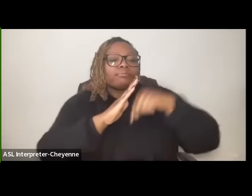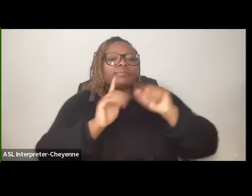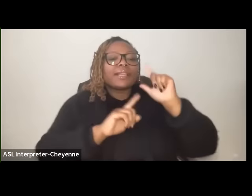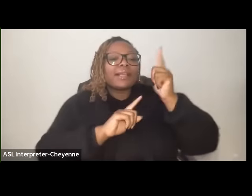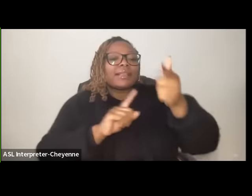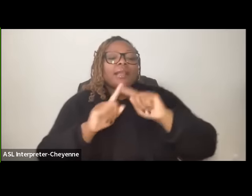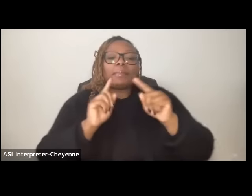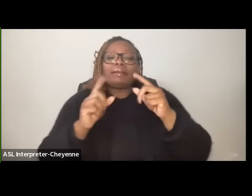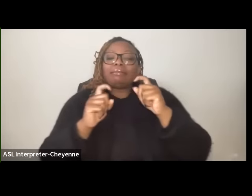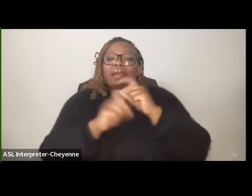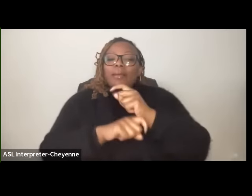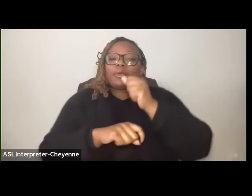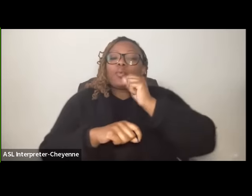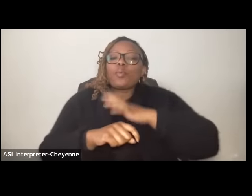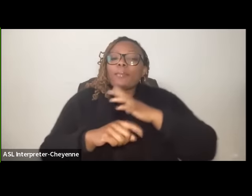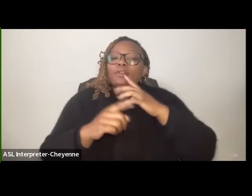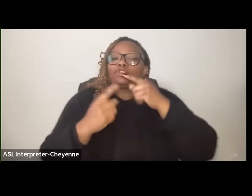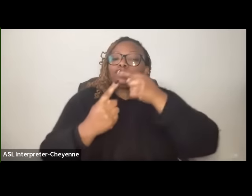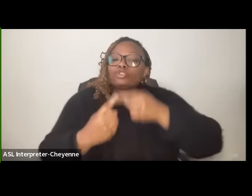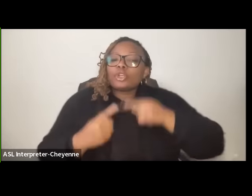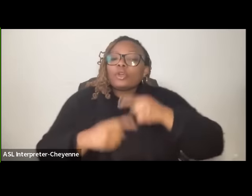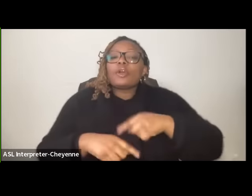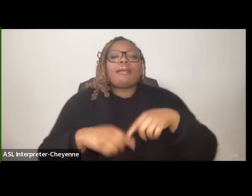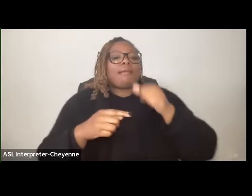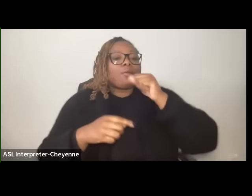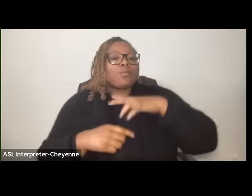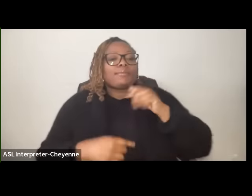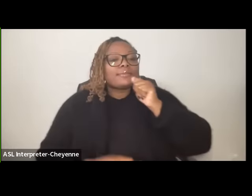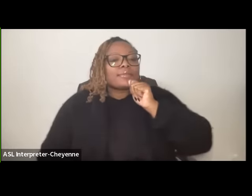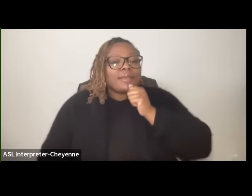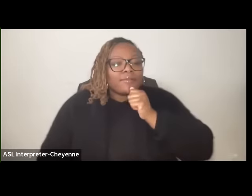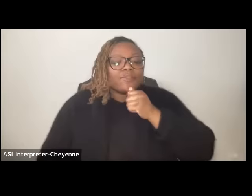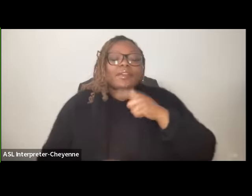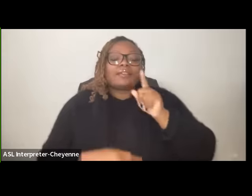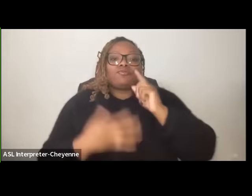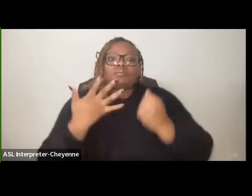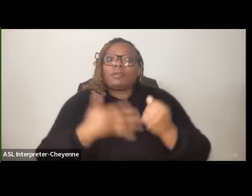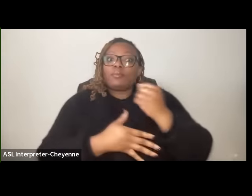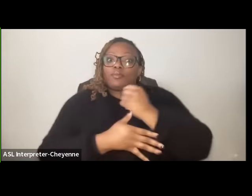struggle and women's suffering both have been you know at the Forefront and let me just go back